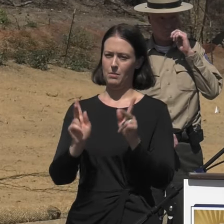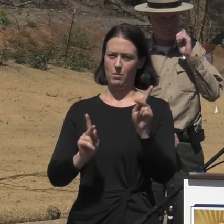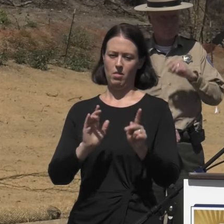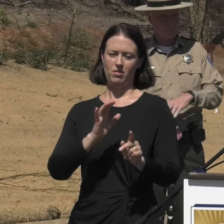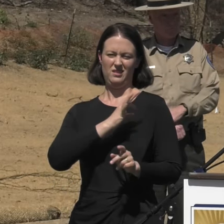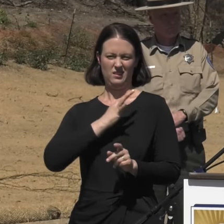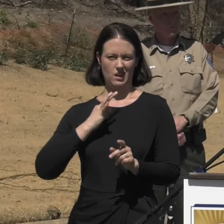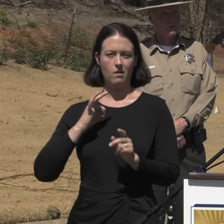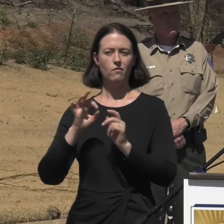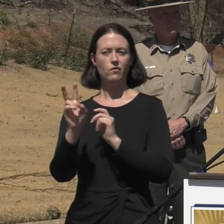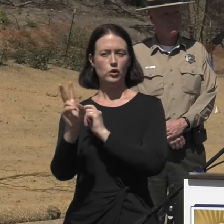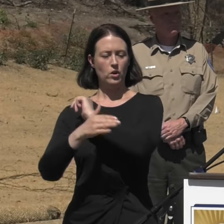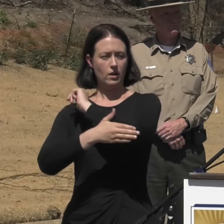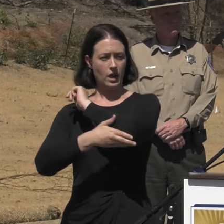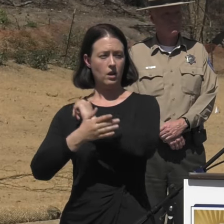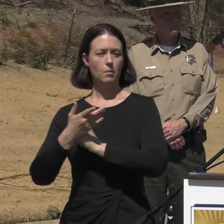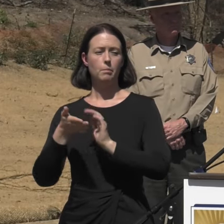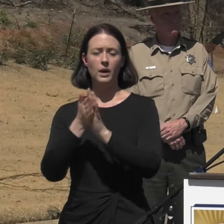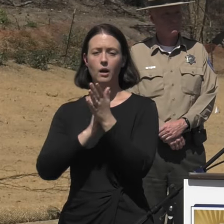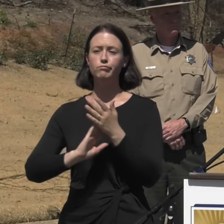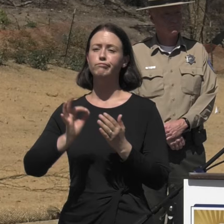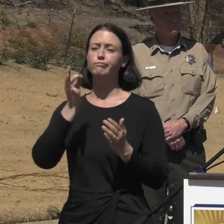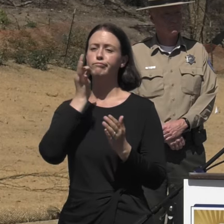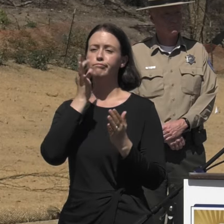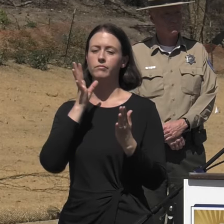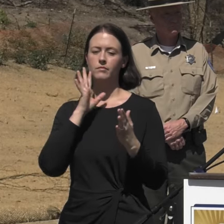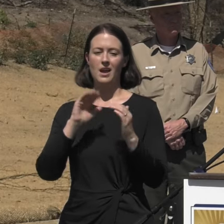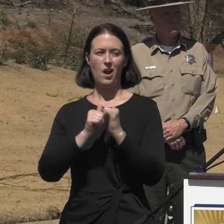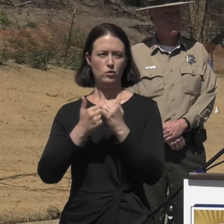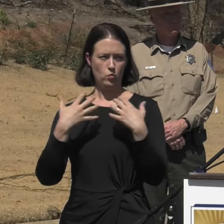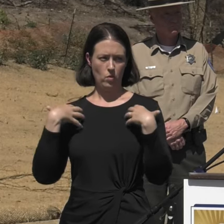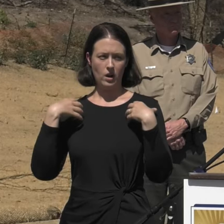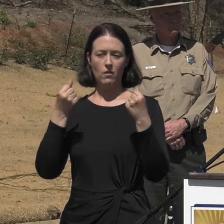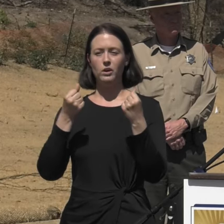have becomes experts in recovery unfortunately.